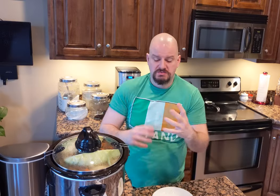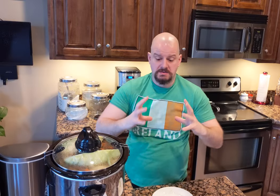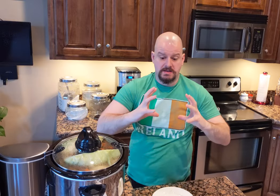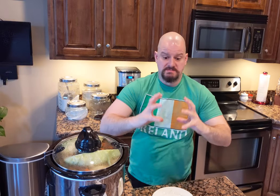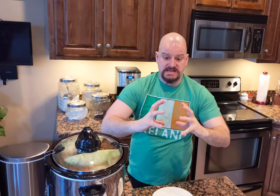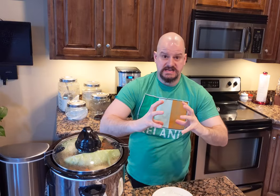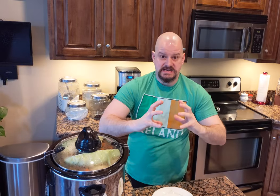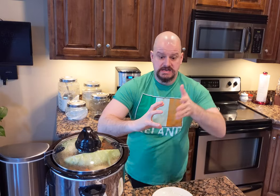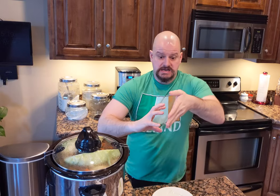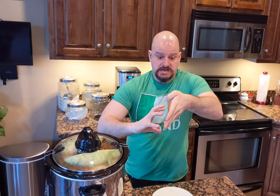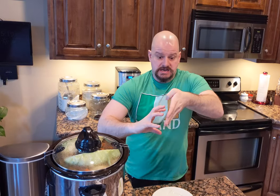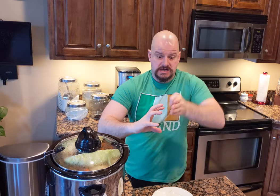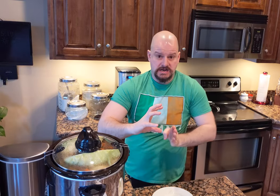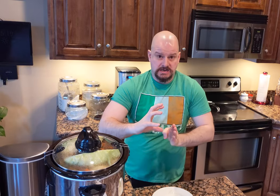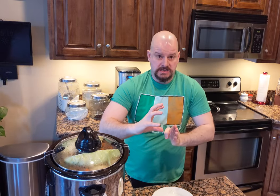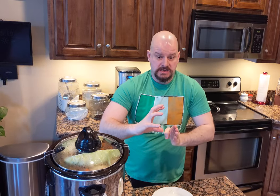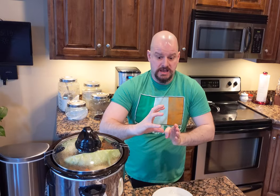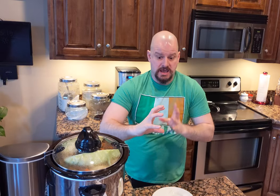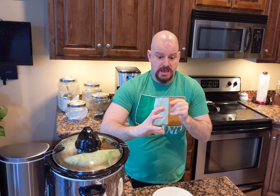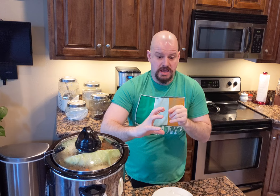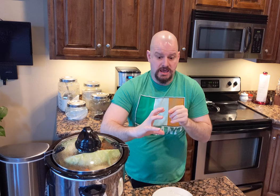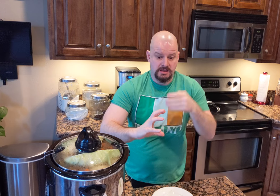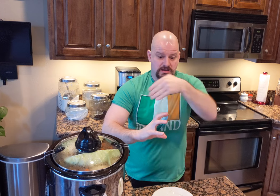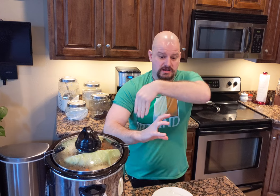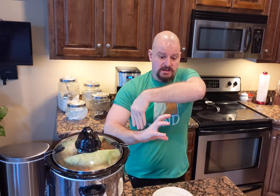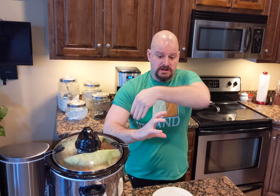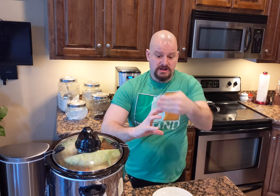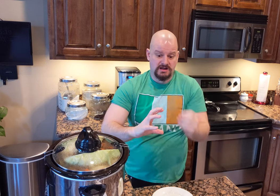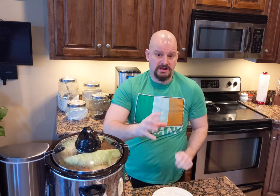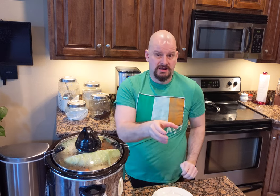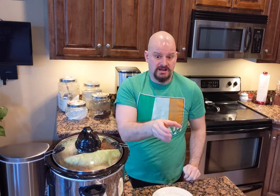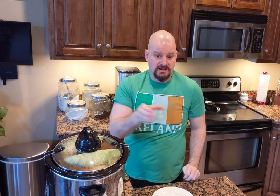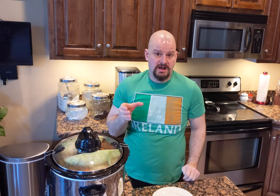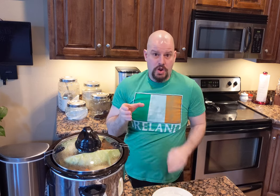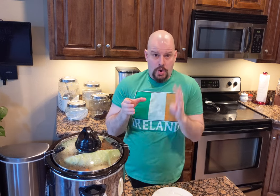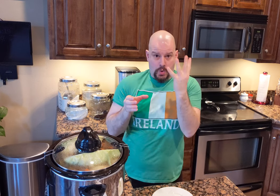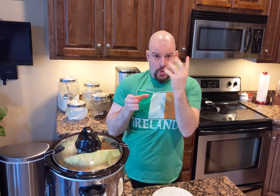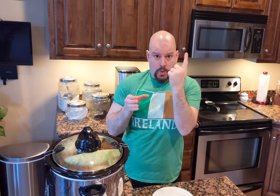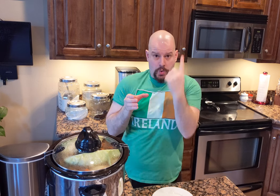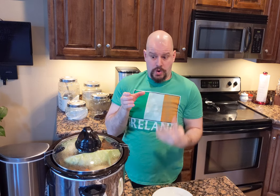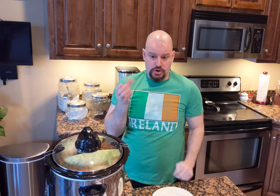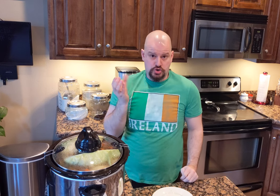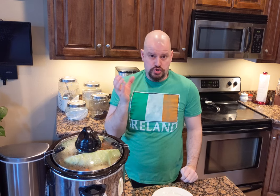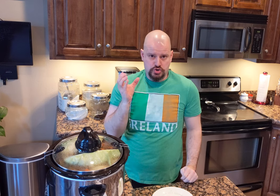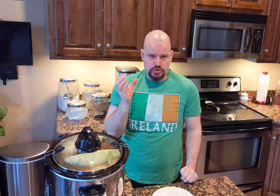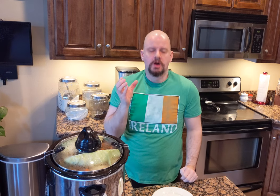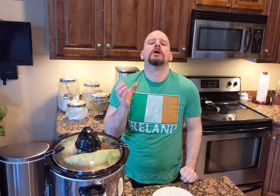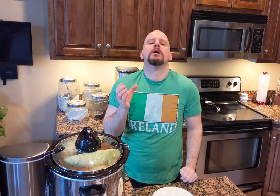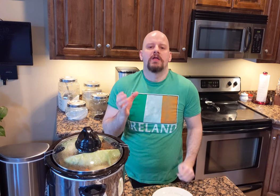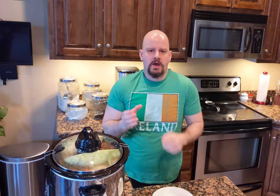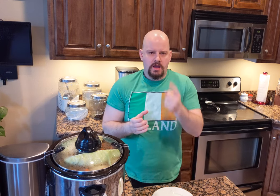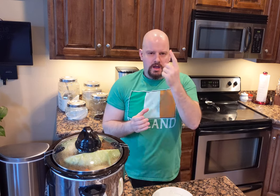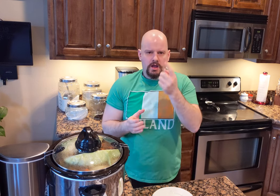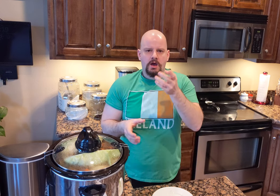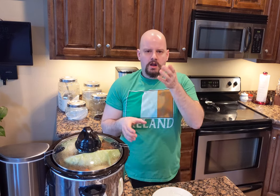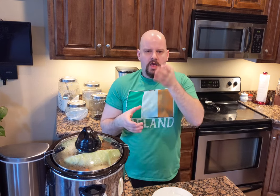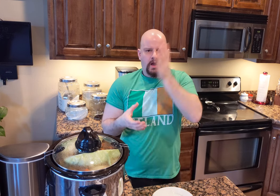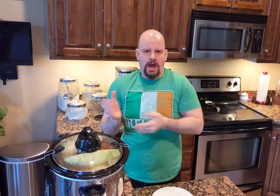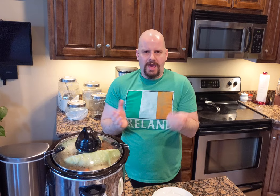From the whole, cut in half and cut this half in half again. This will make it quarter and cut this again